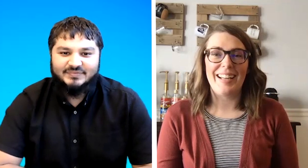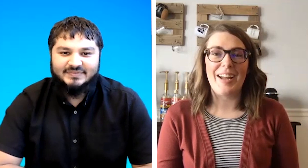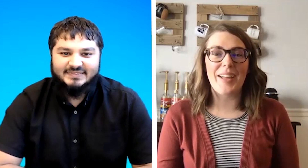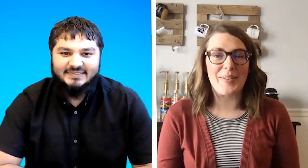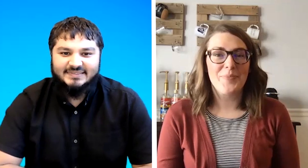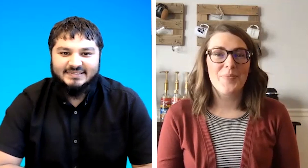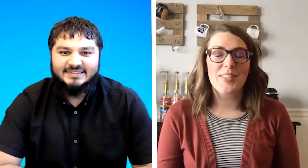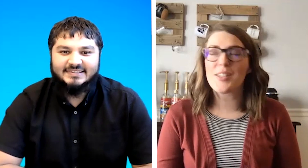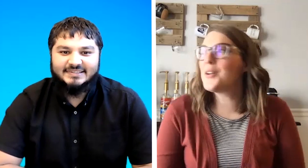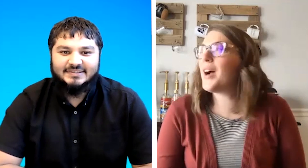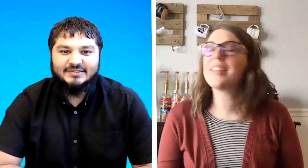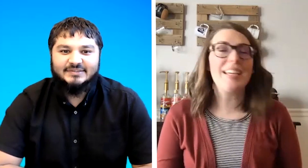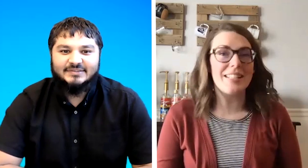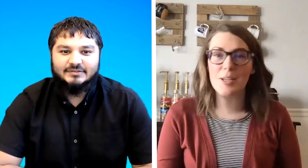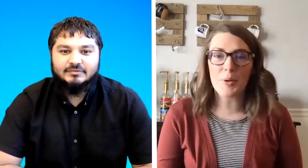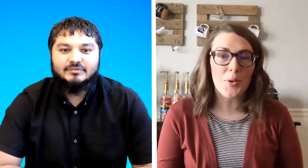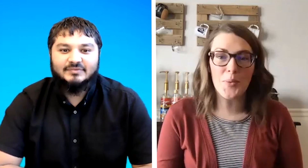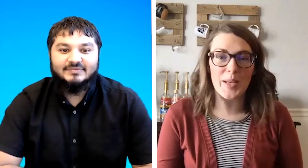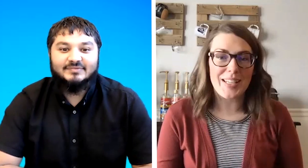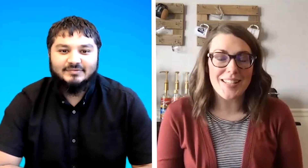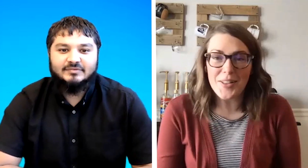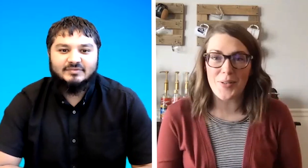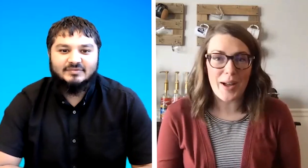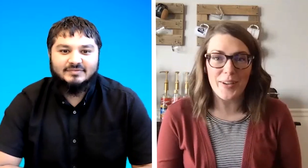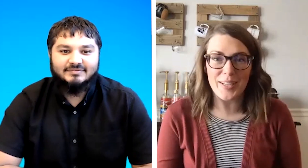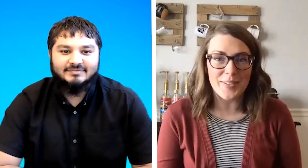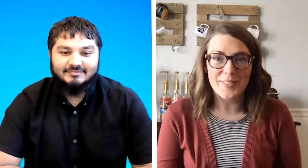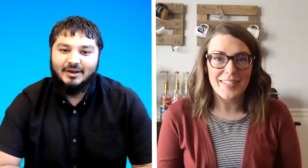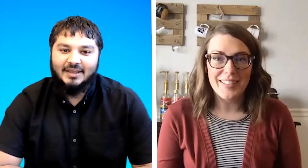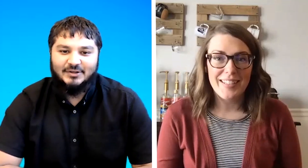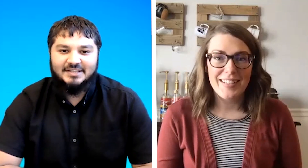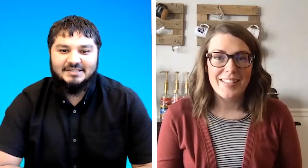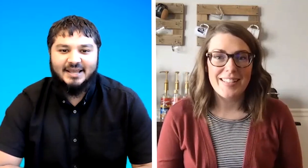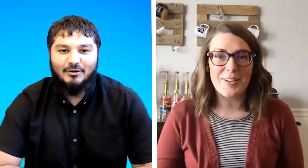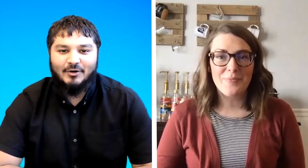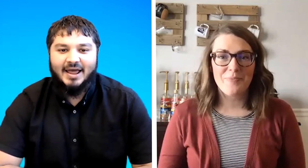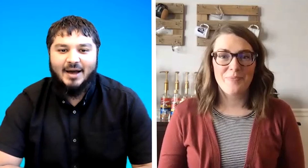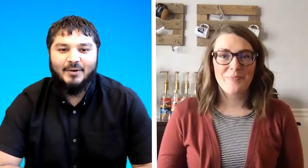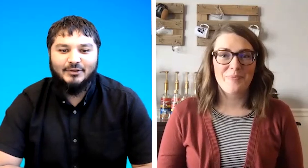okay so i think a typical one is hello how are you okay so let's see hello how are you